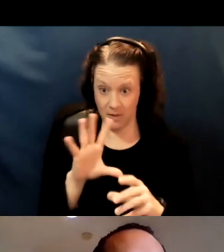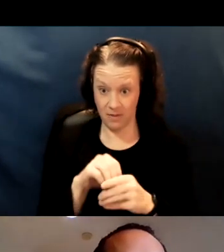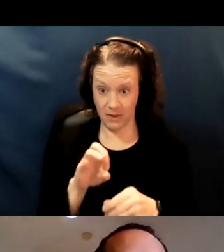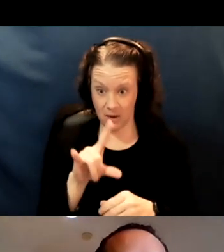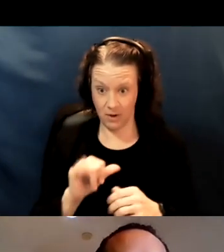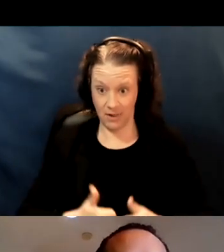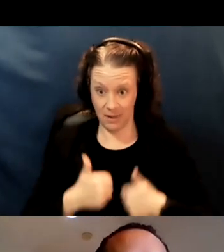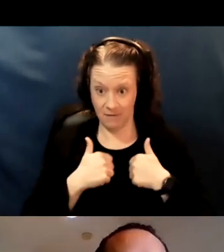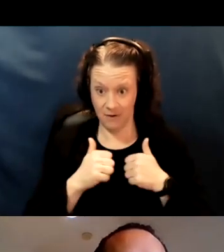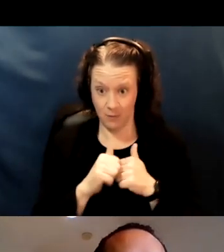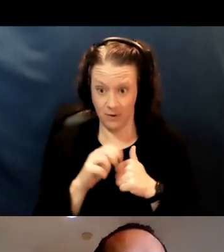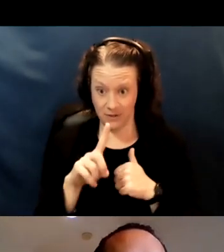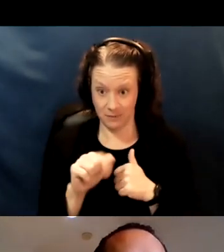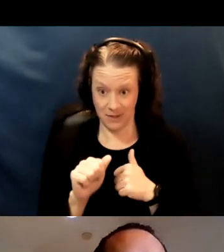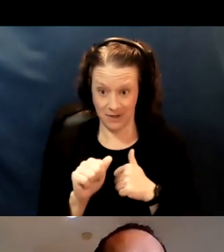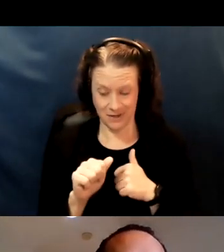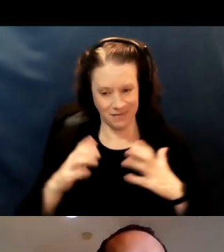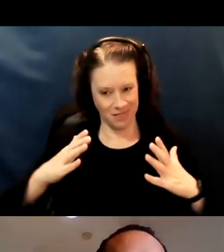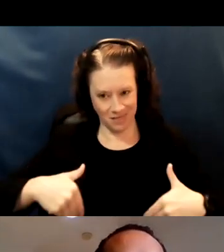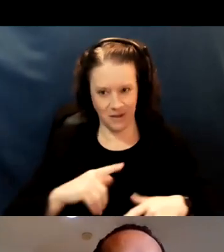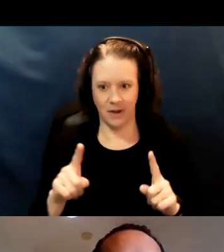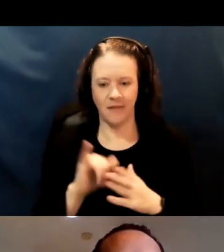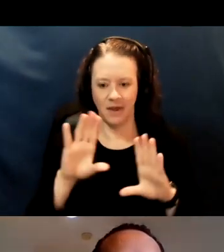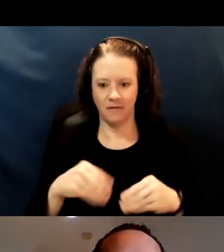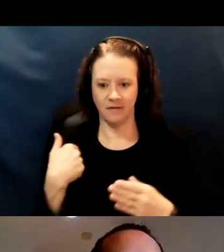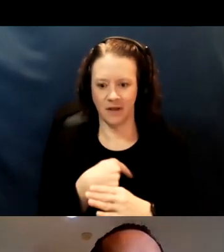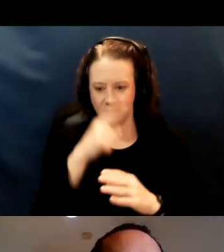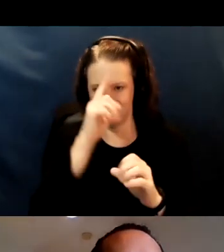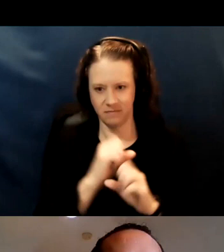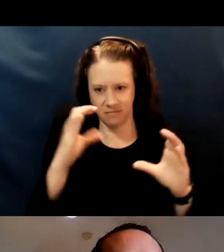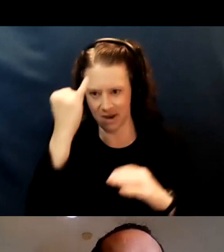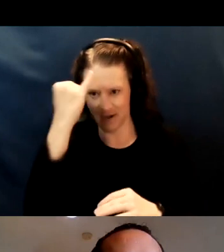but this gives you a sense of those over the age of 65.